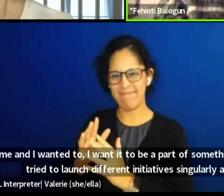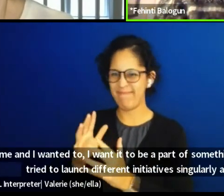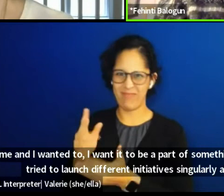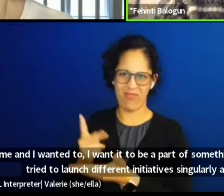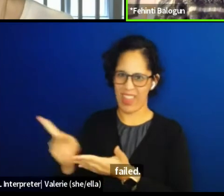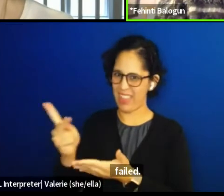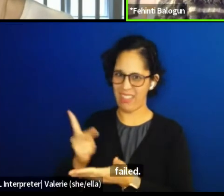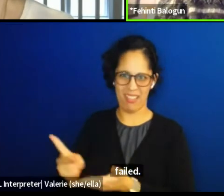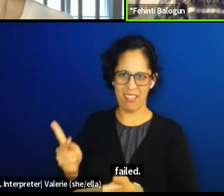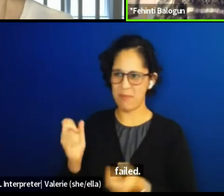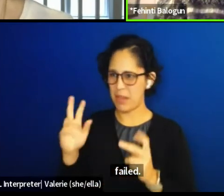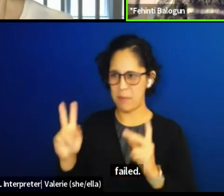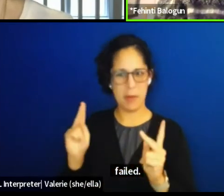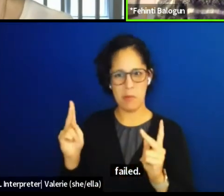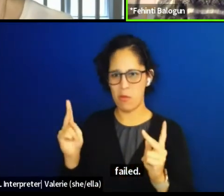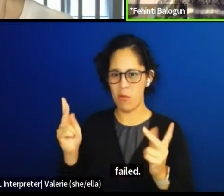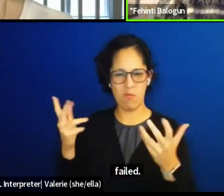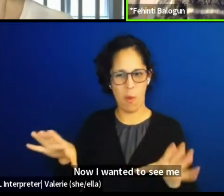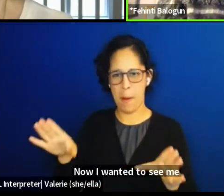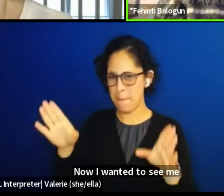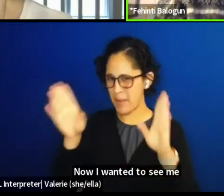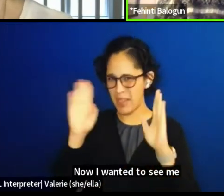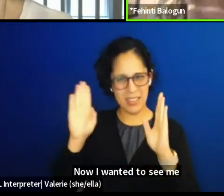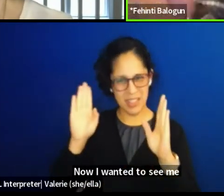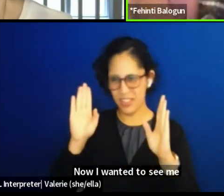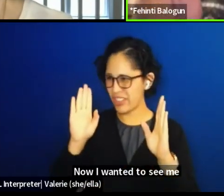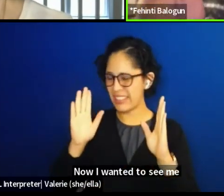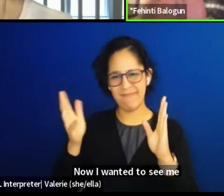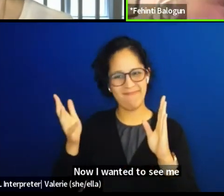And then I got this job, oh, this is so brief.